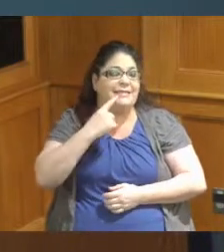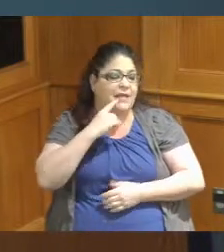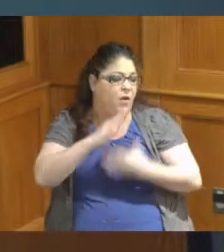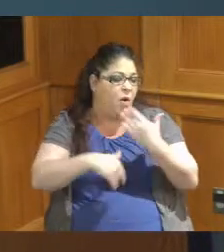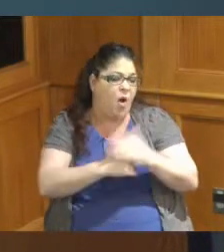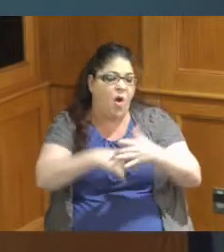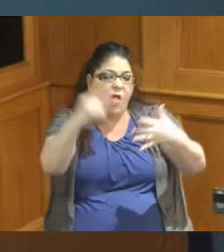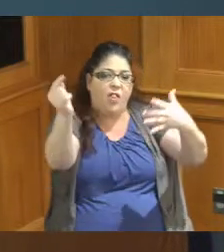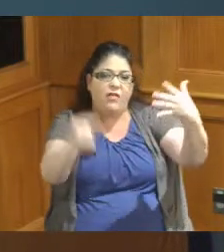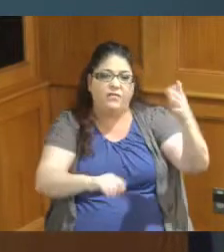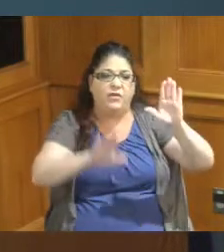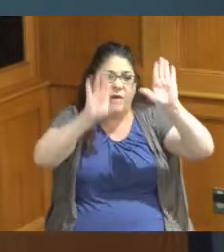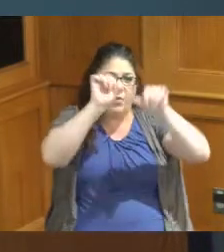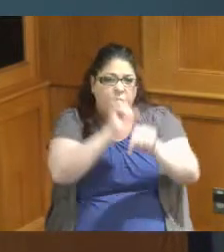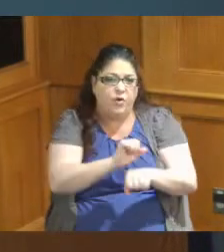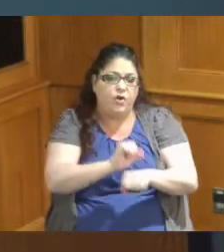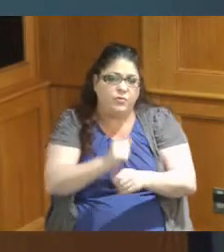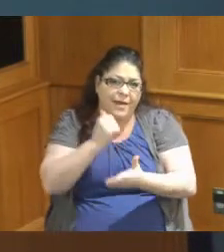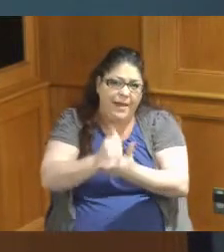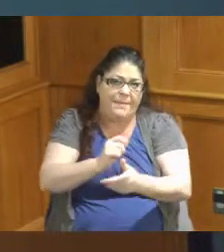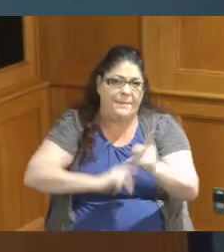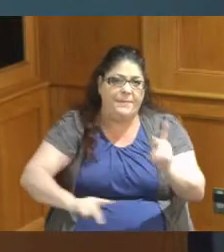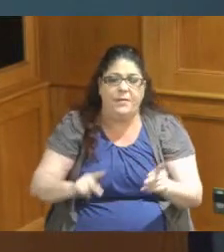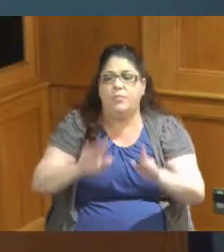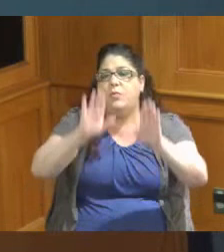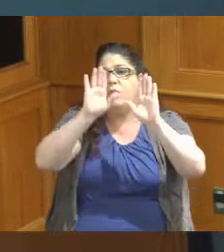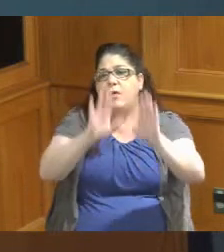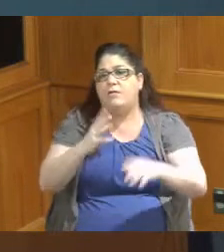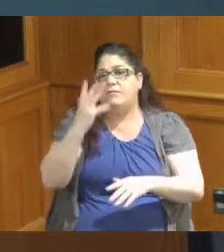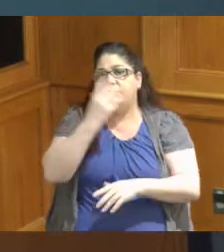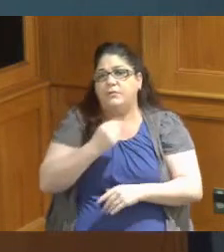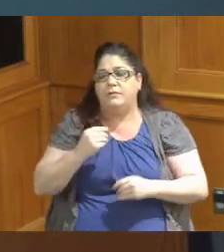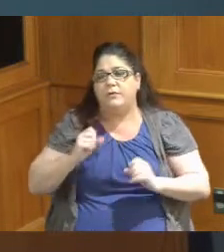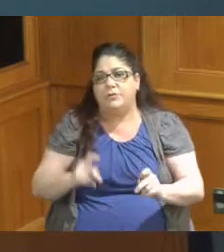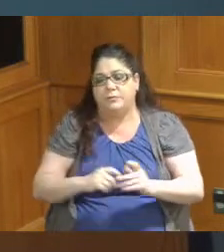coming out of that building to help people so I wanted to highlight that I also had a chance